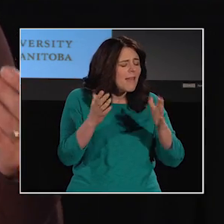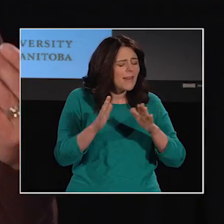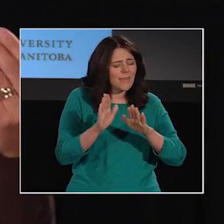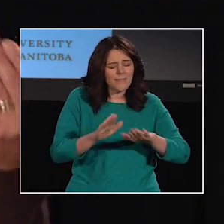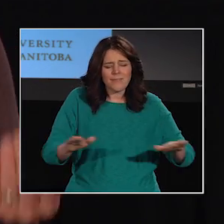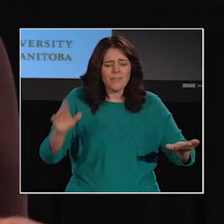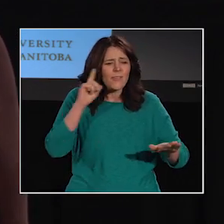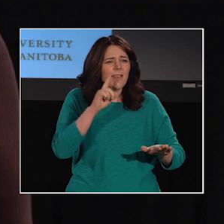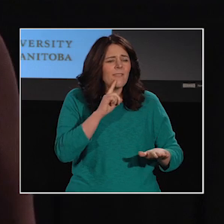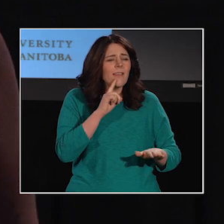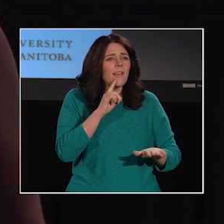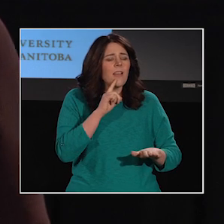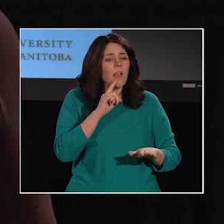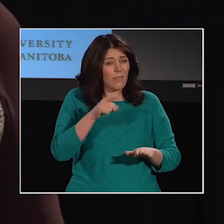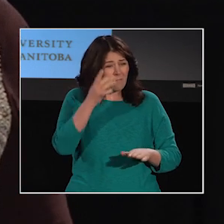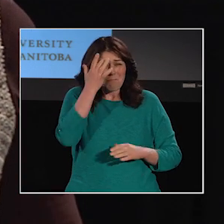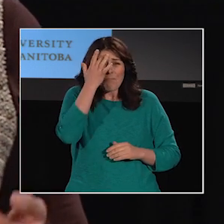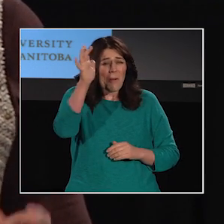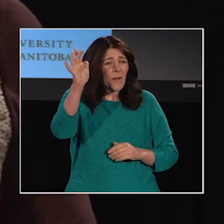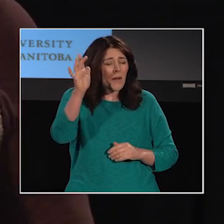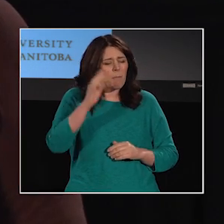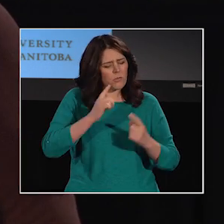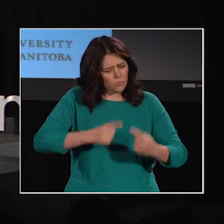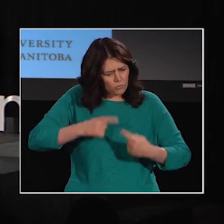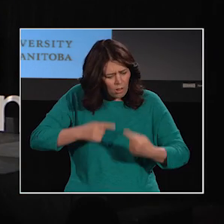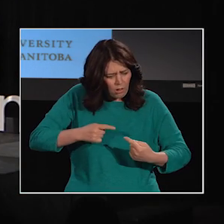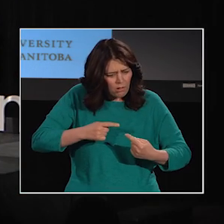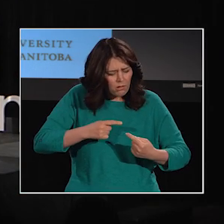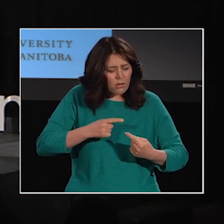who struggle to learn in school, and do not read and write well.